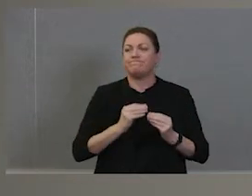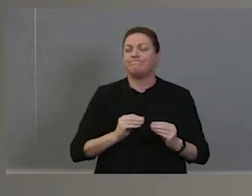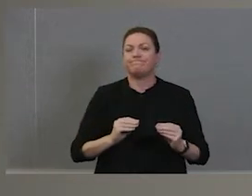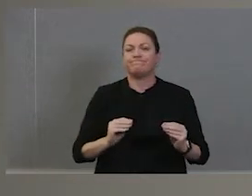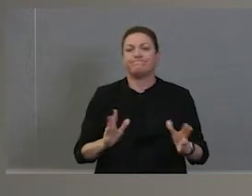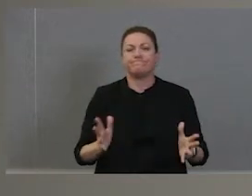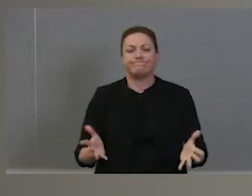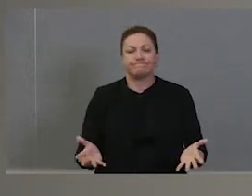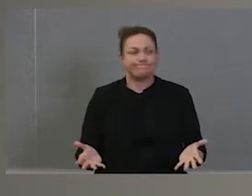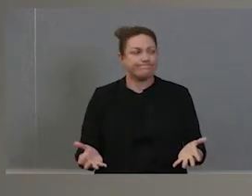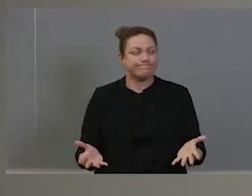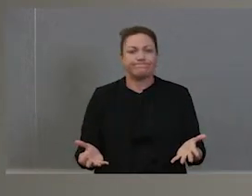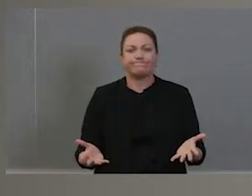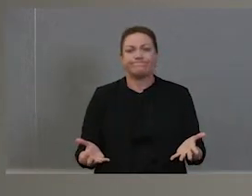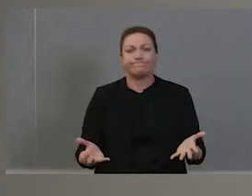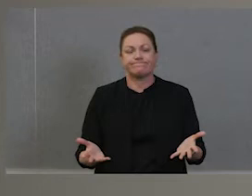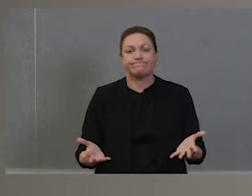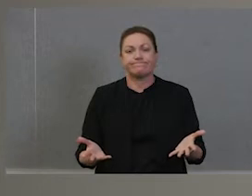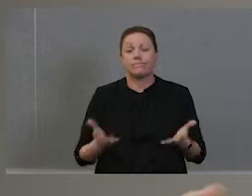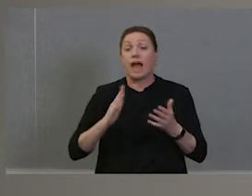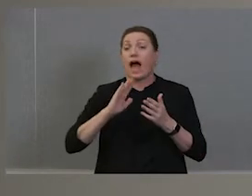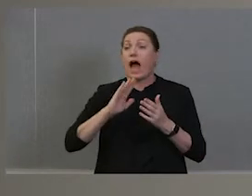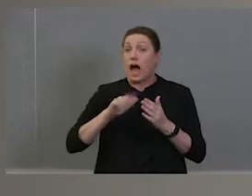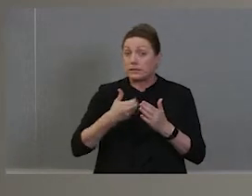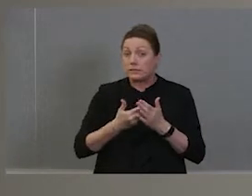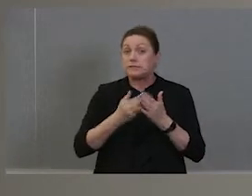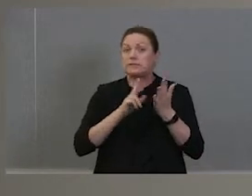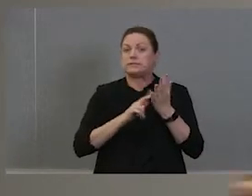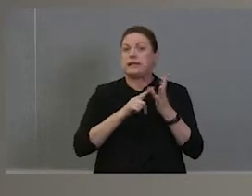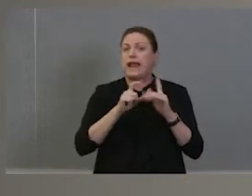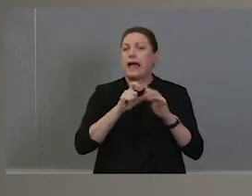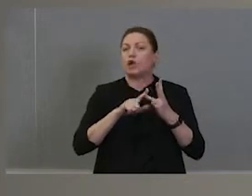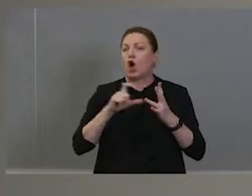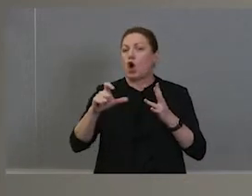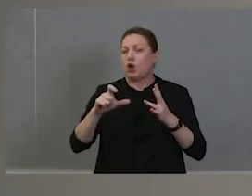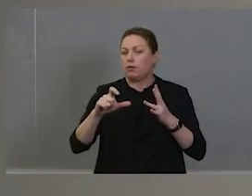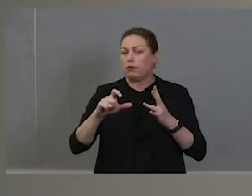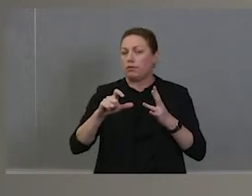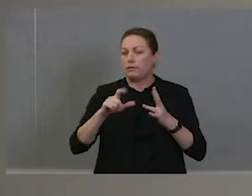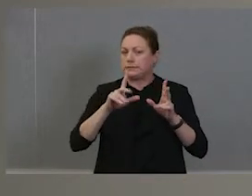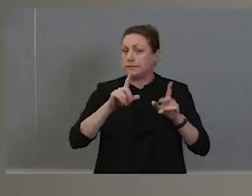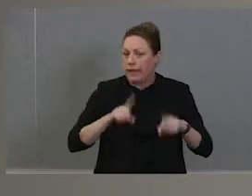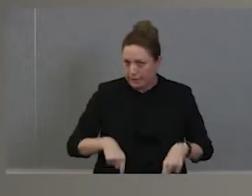faded until NAIDOC Week started establishing